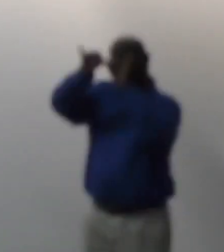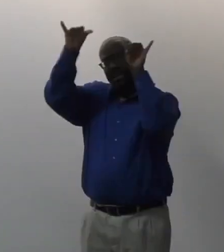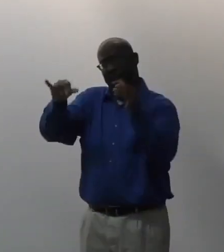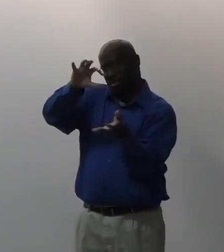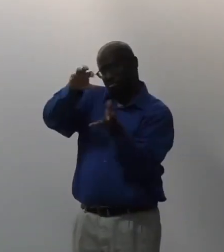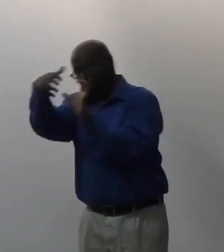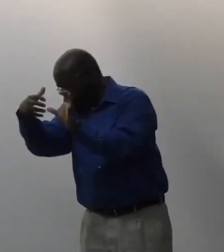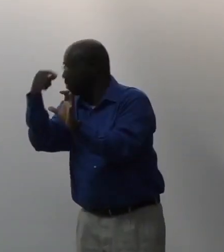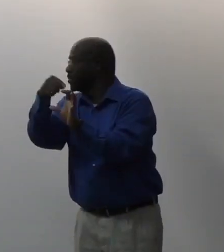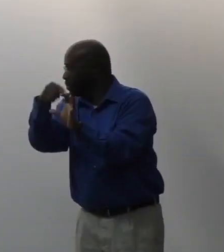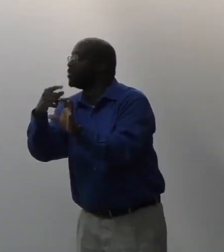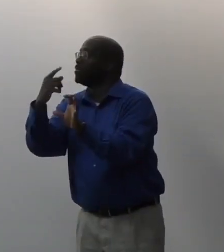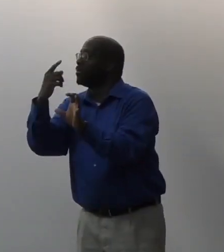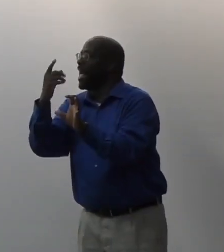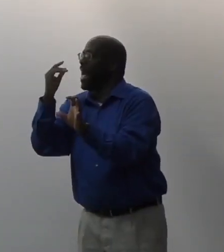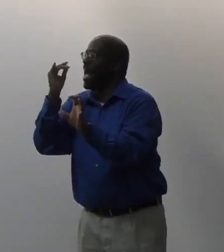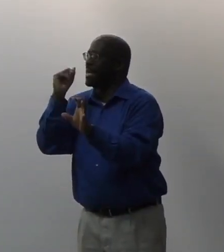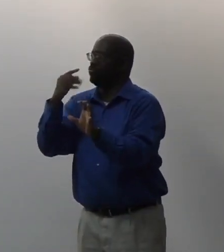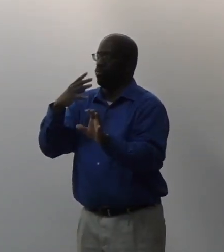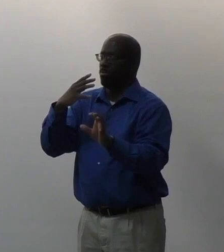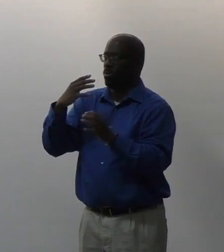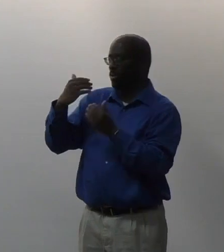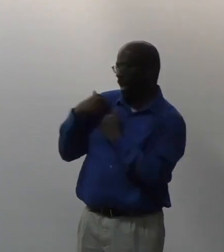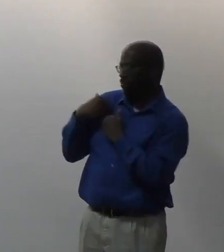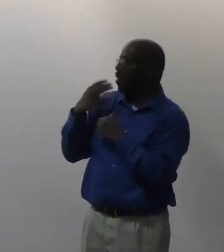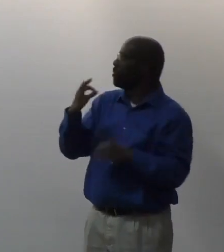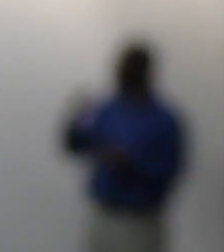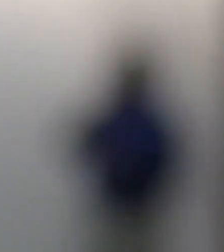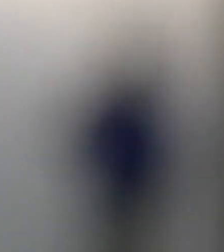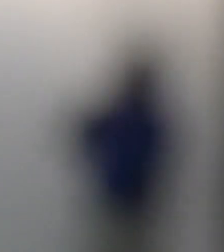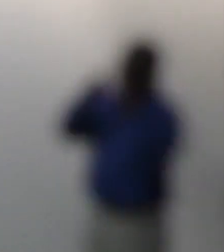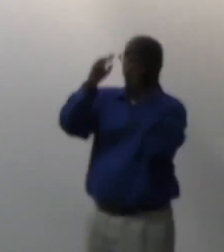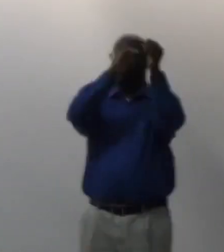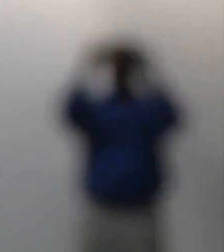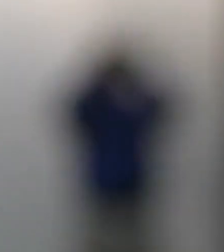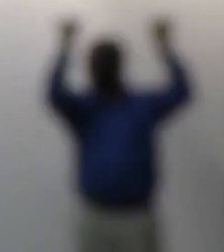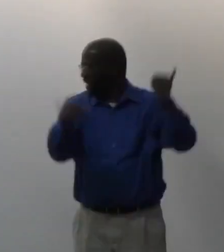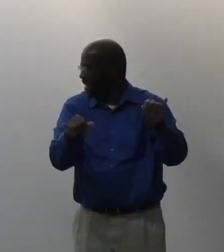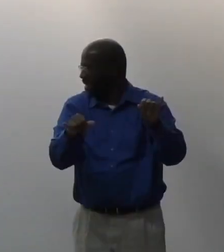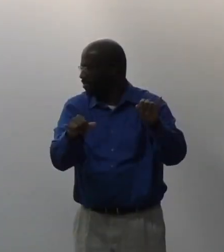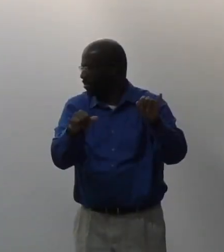people, the causes of the system as it is, it's the responsibility of white people